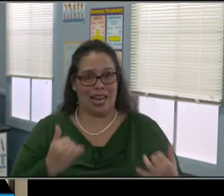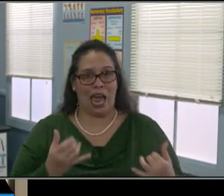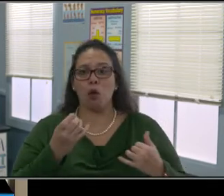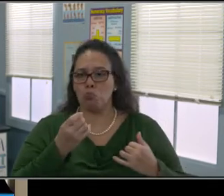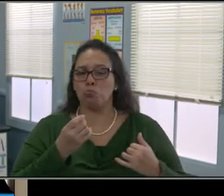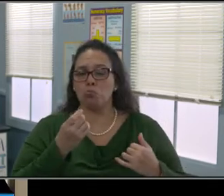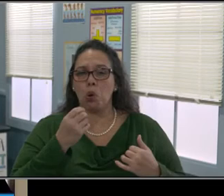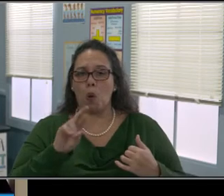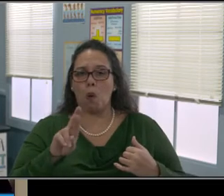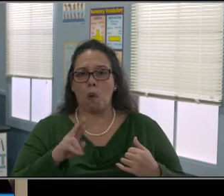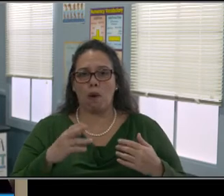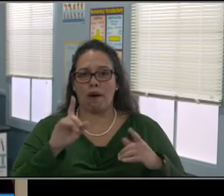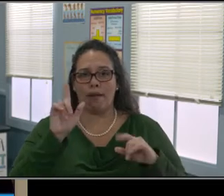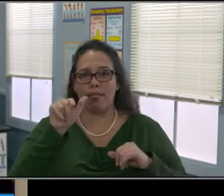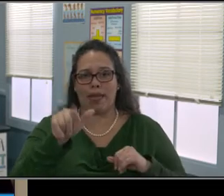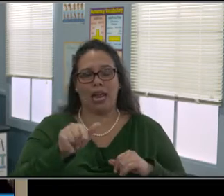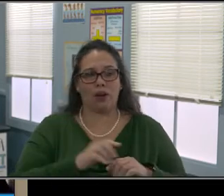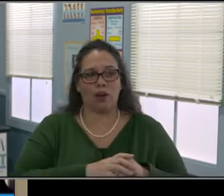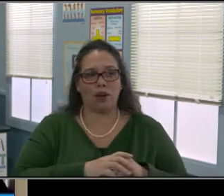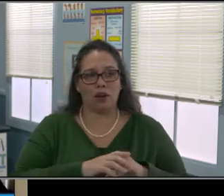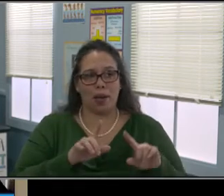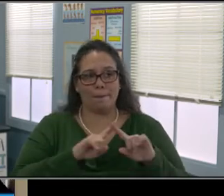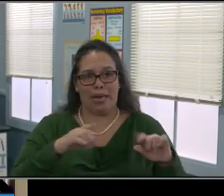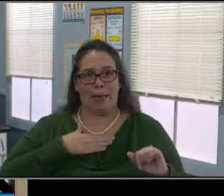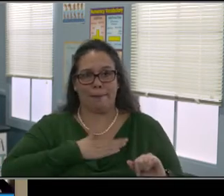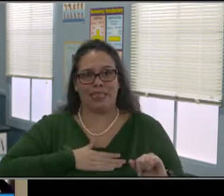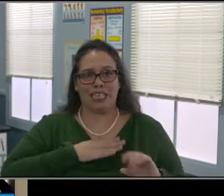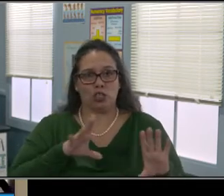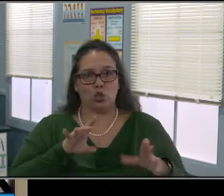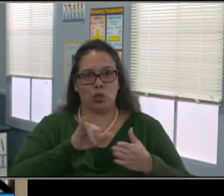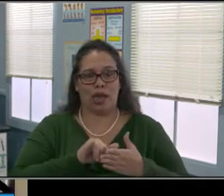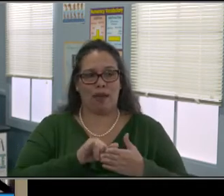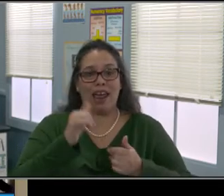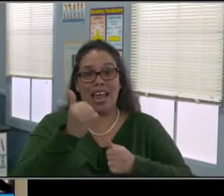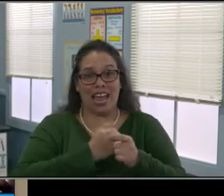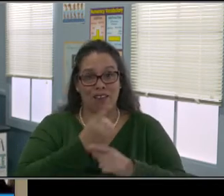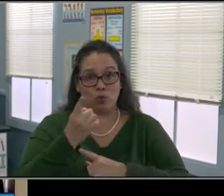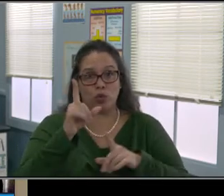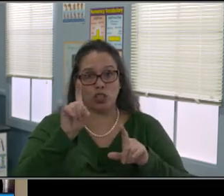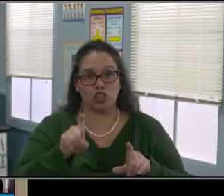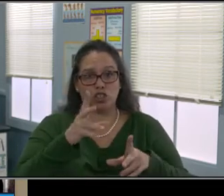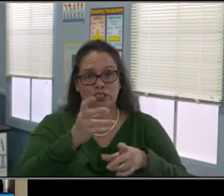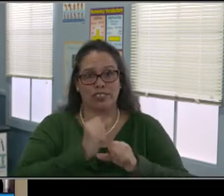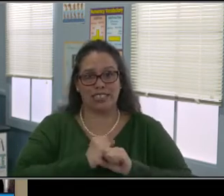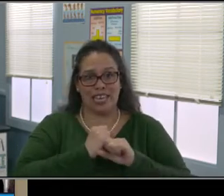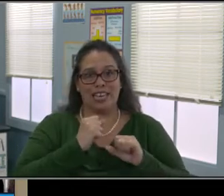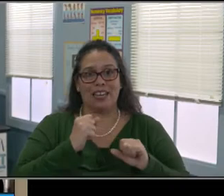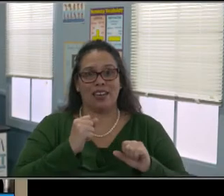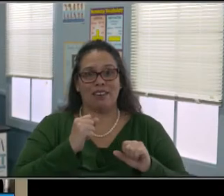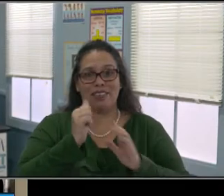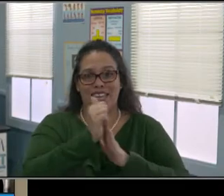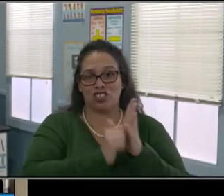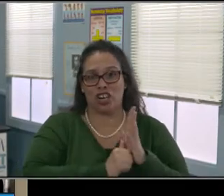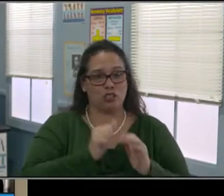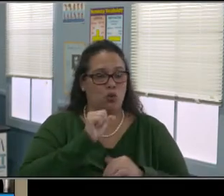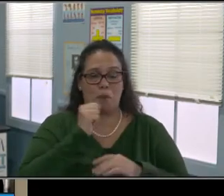And I talk about it as a DLP. I know we have a lot of acronyms but it's a Distance Learning Plan.